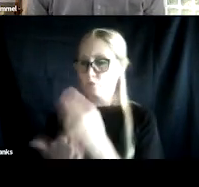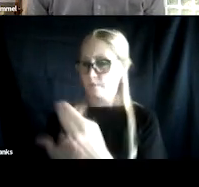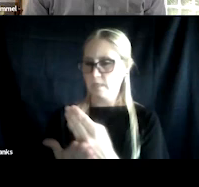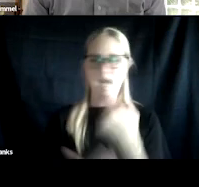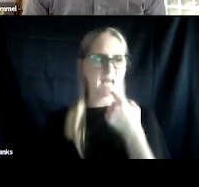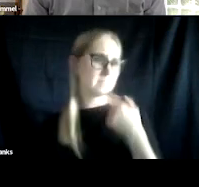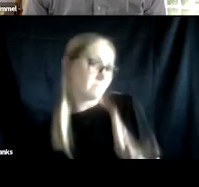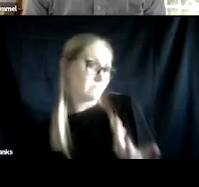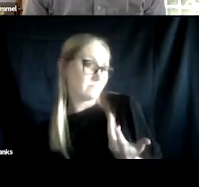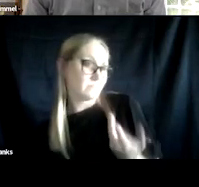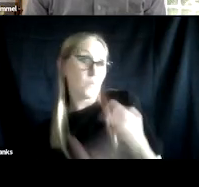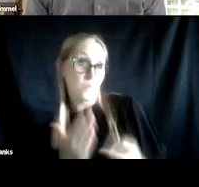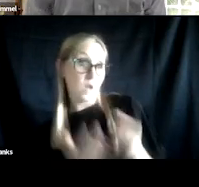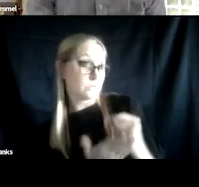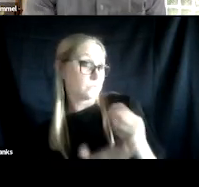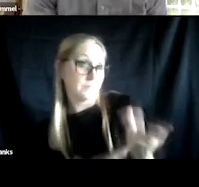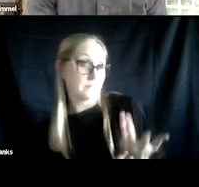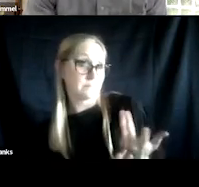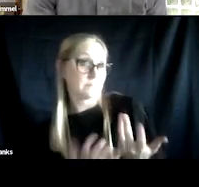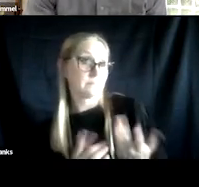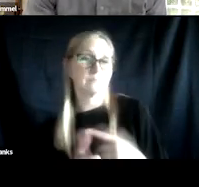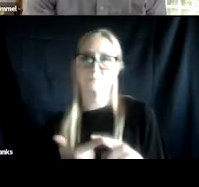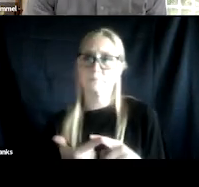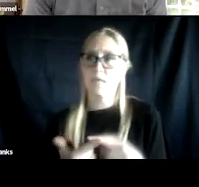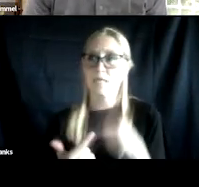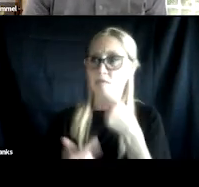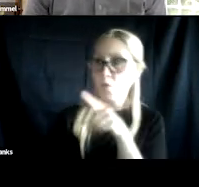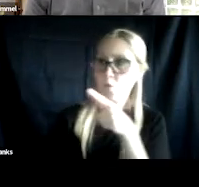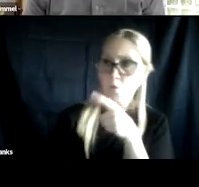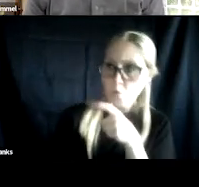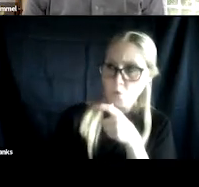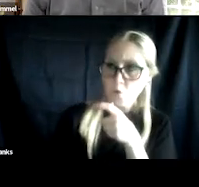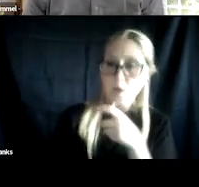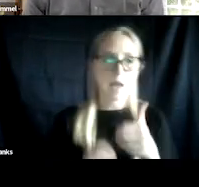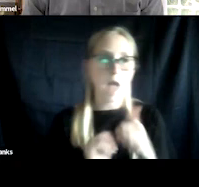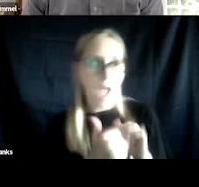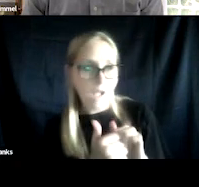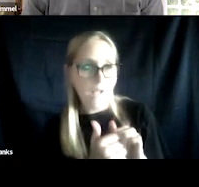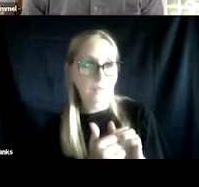and delivered by who and how are we gonna deliver it? And under what circumstances